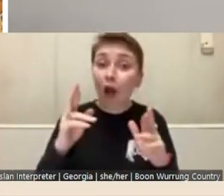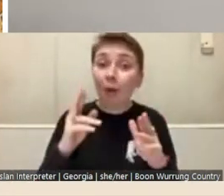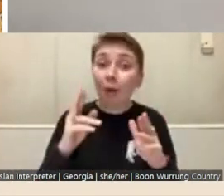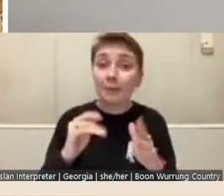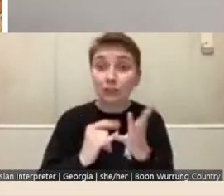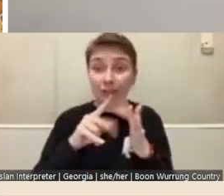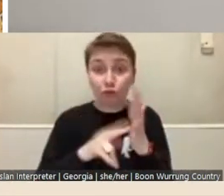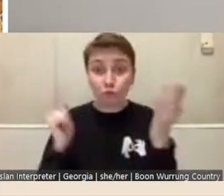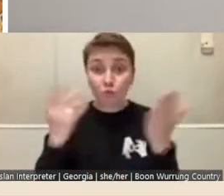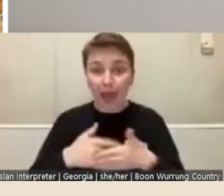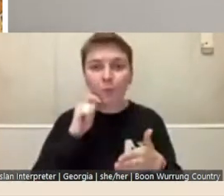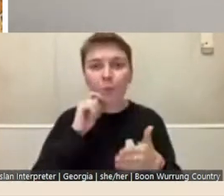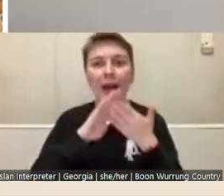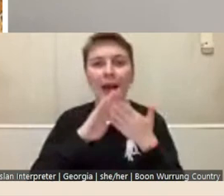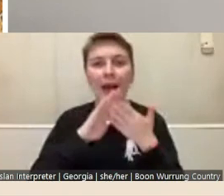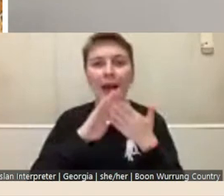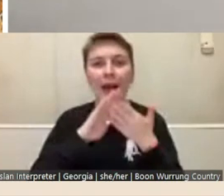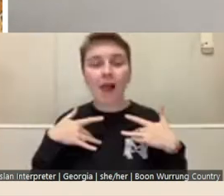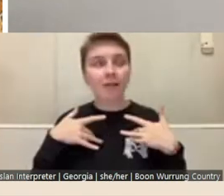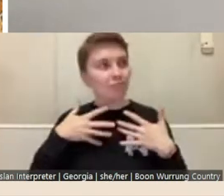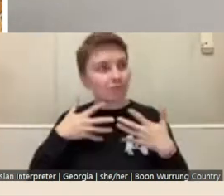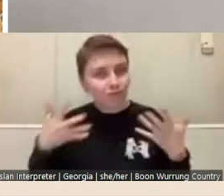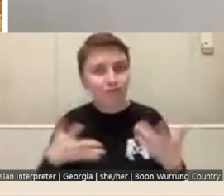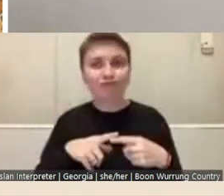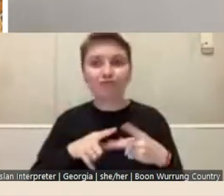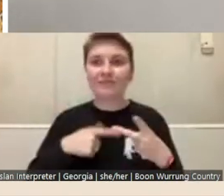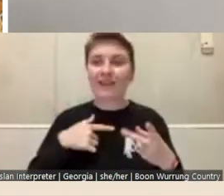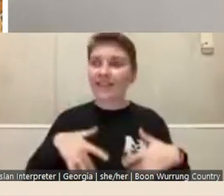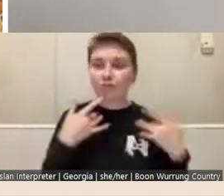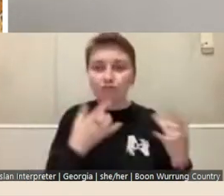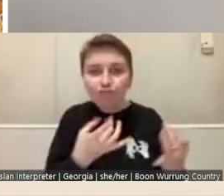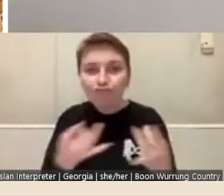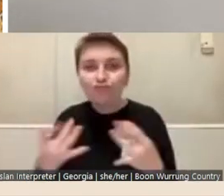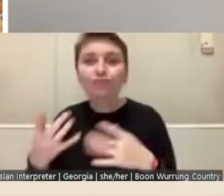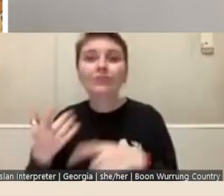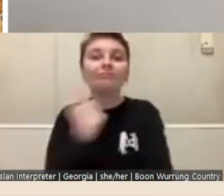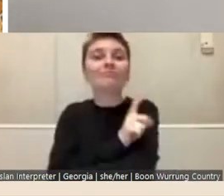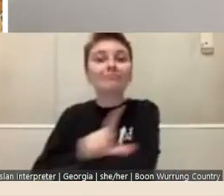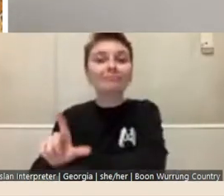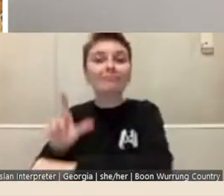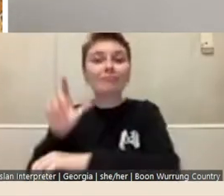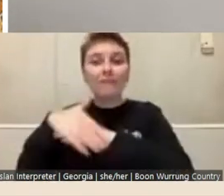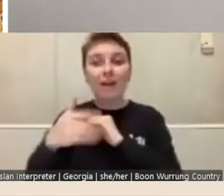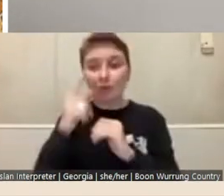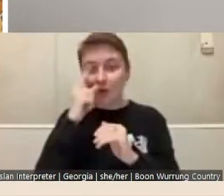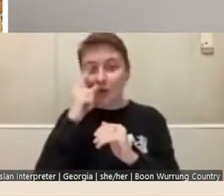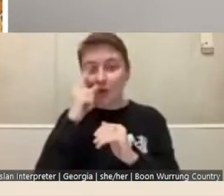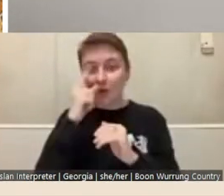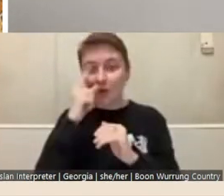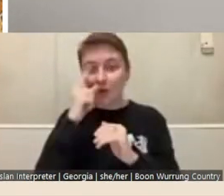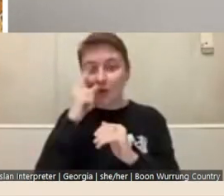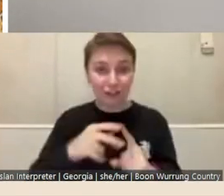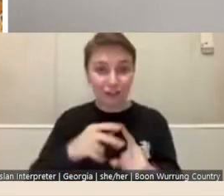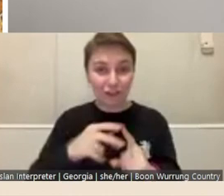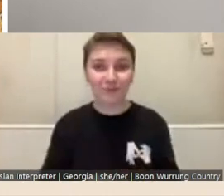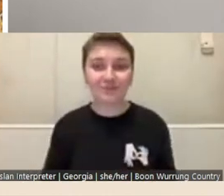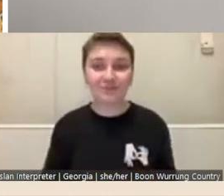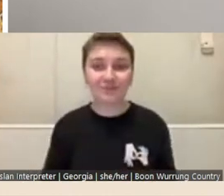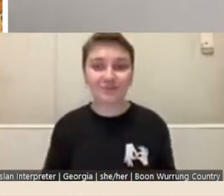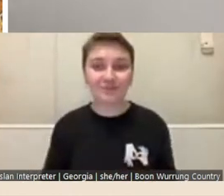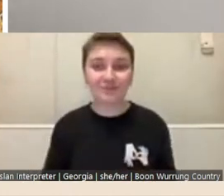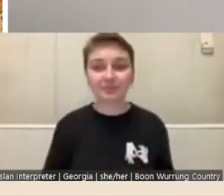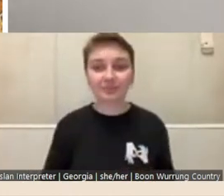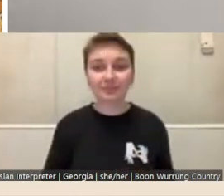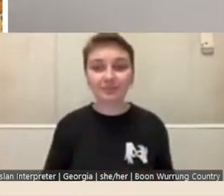encouraged, prepared and confident about submitting your application. Next slide please.